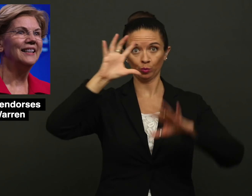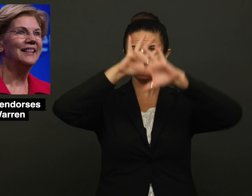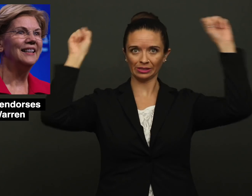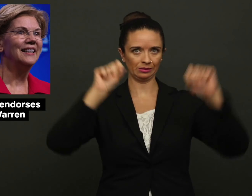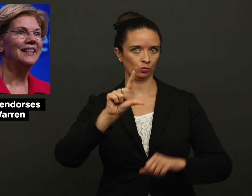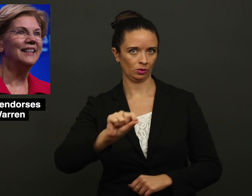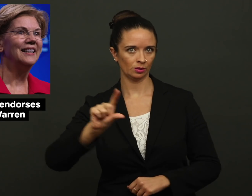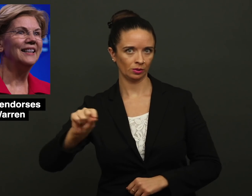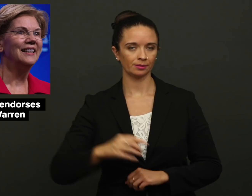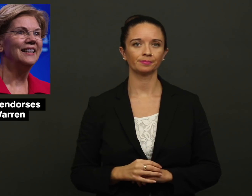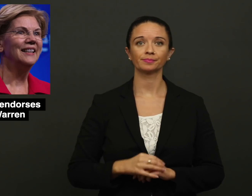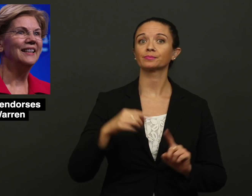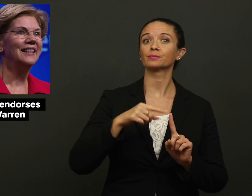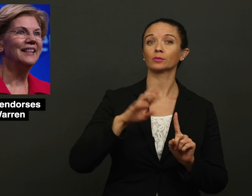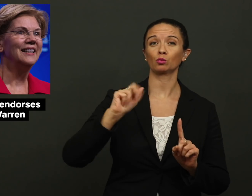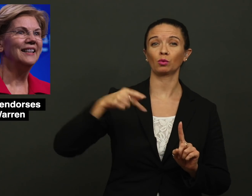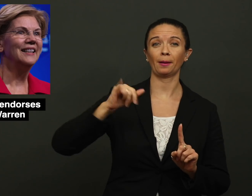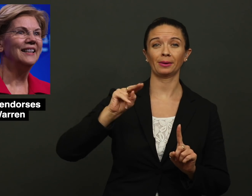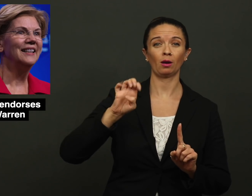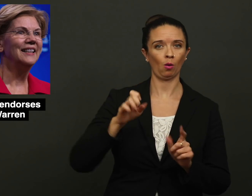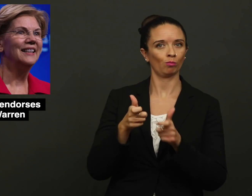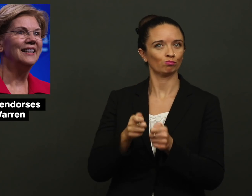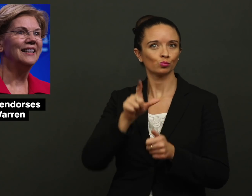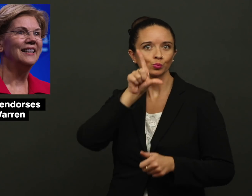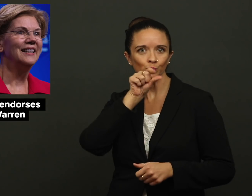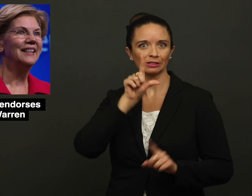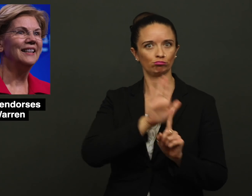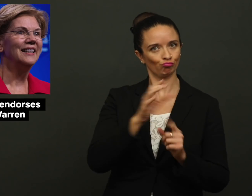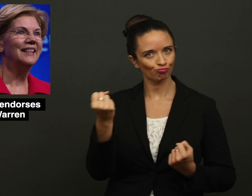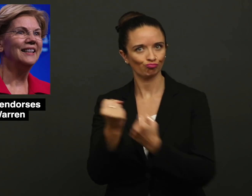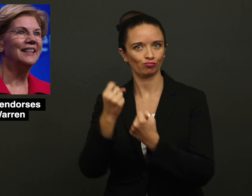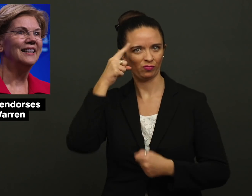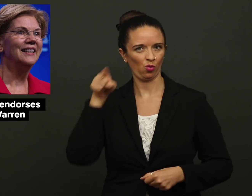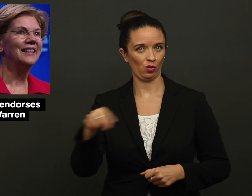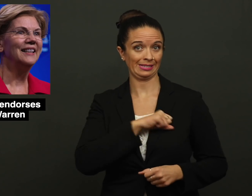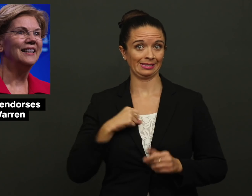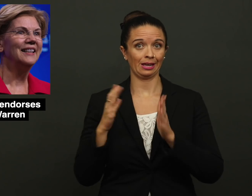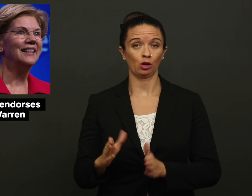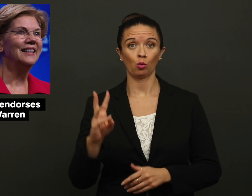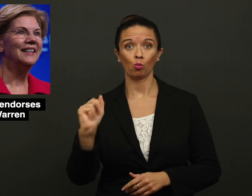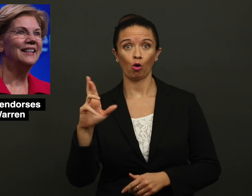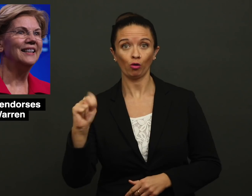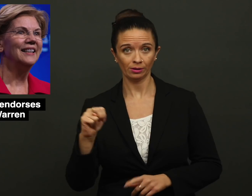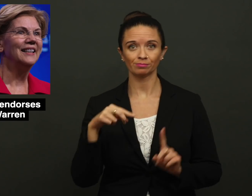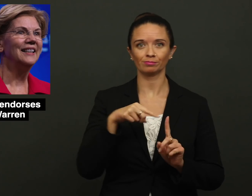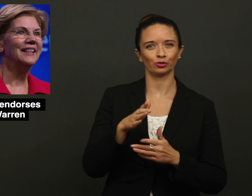for president in 2020. Rapinoe tweeted her support for Sen. Warren and